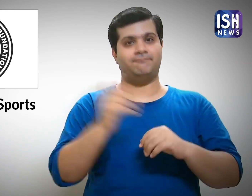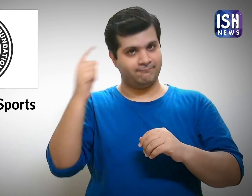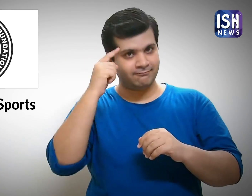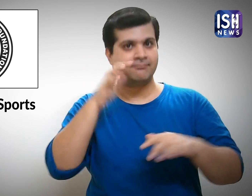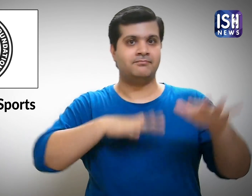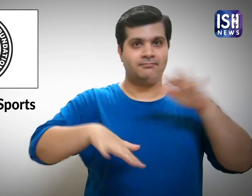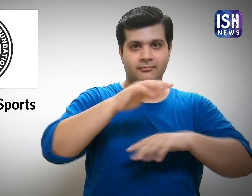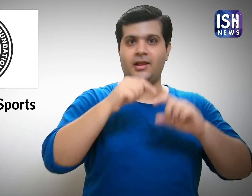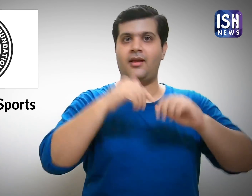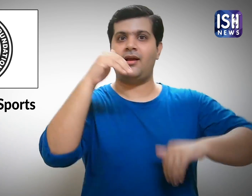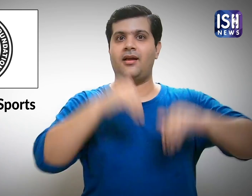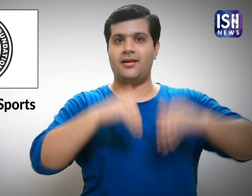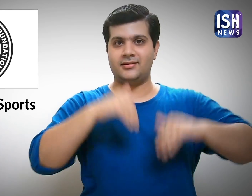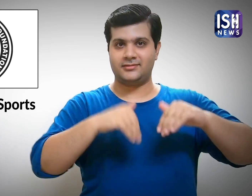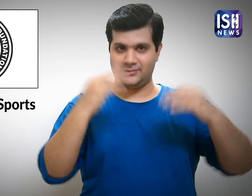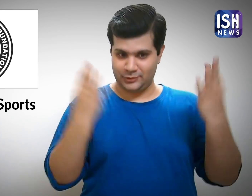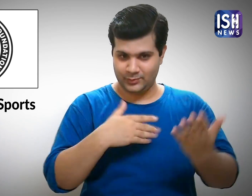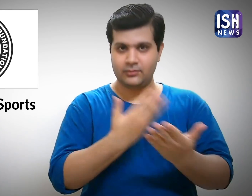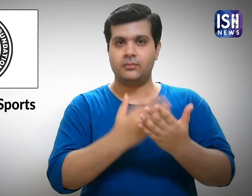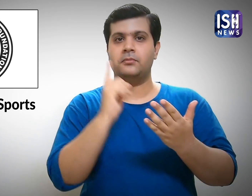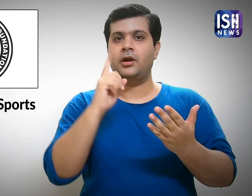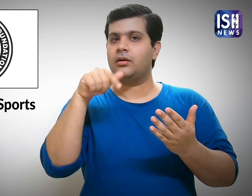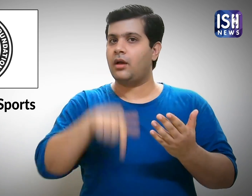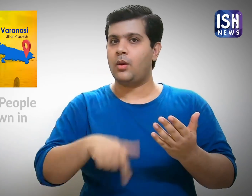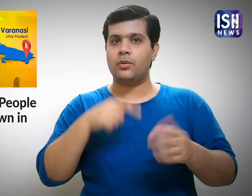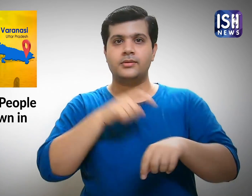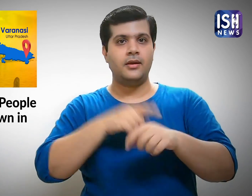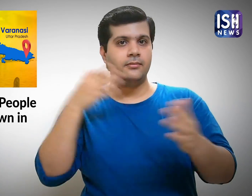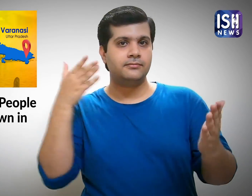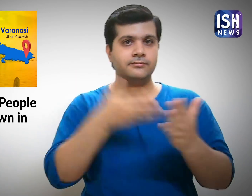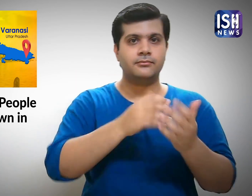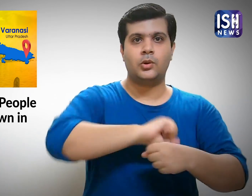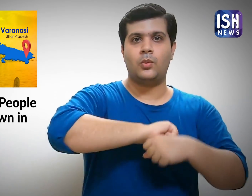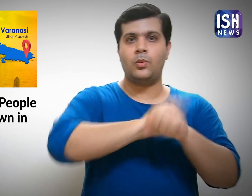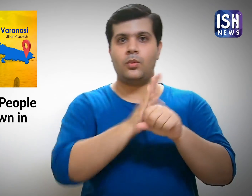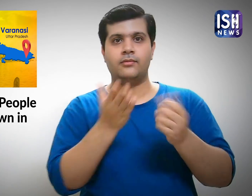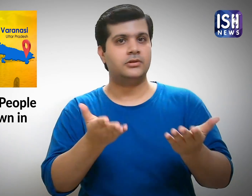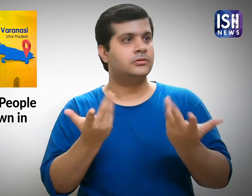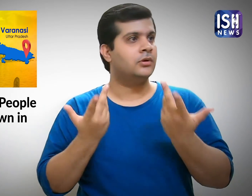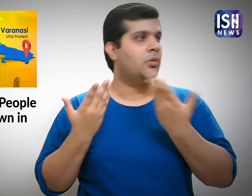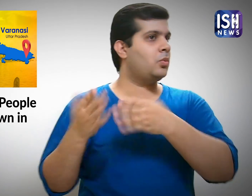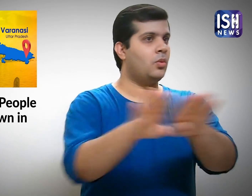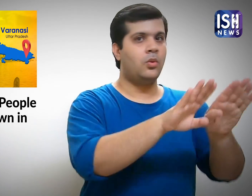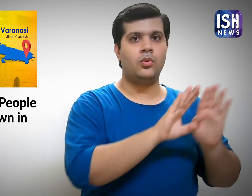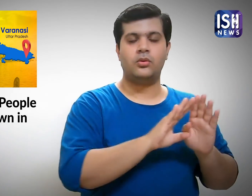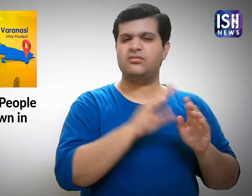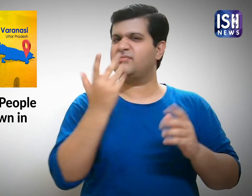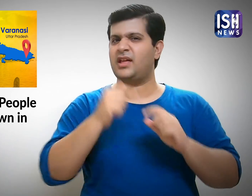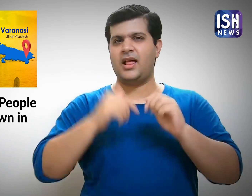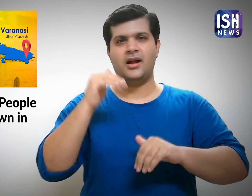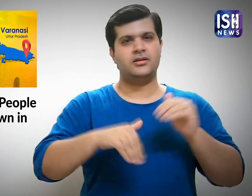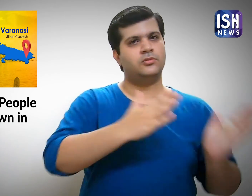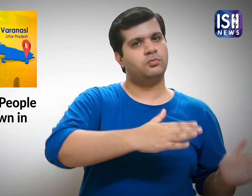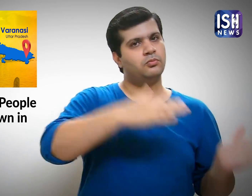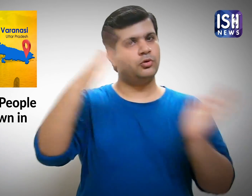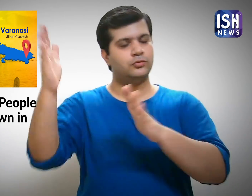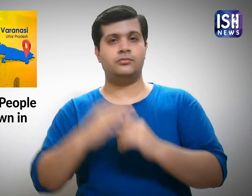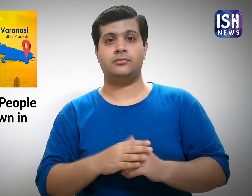They decided to hold fresh elections, but they postponed it due to the COVID-19 lockdown.